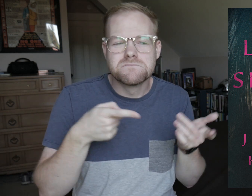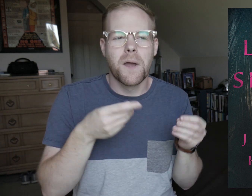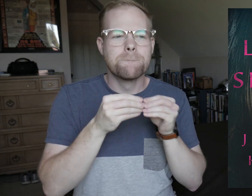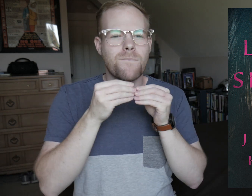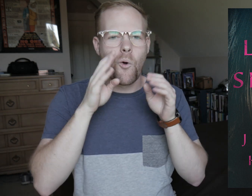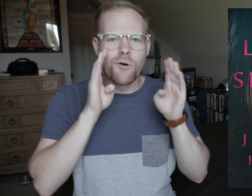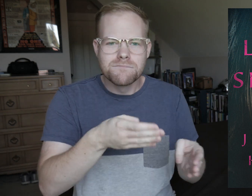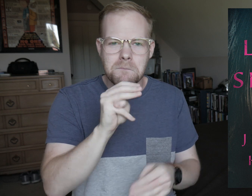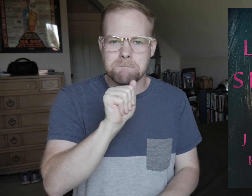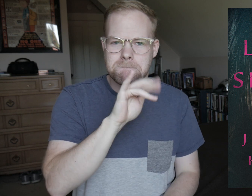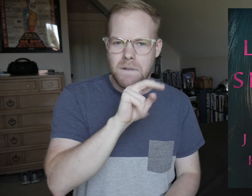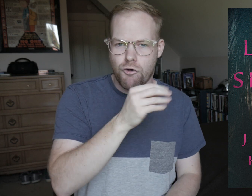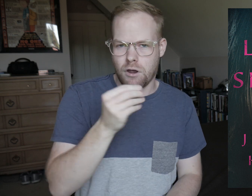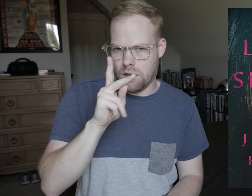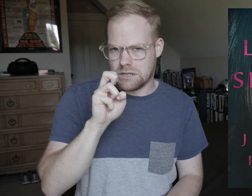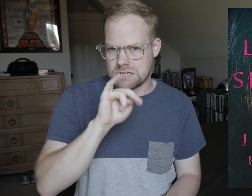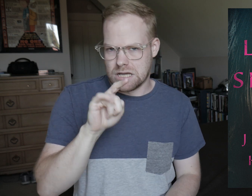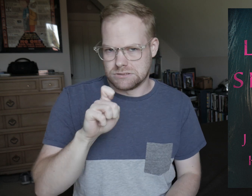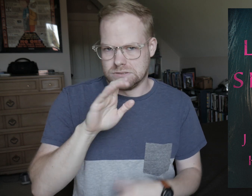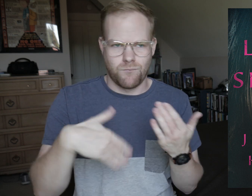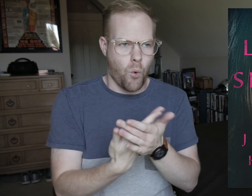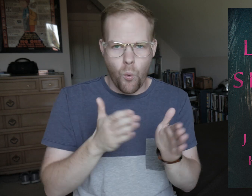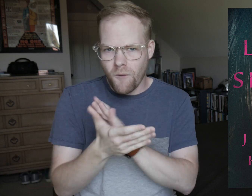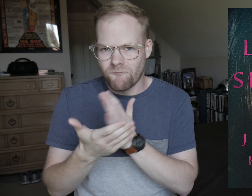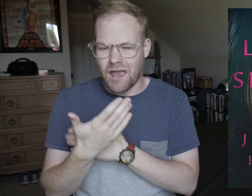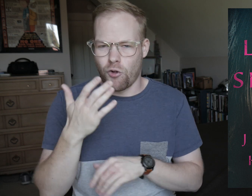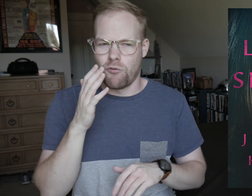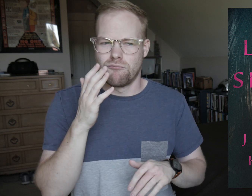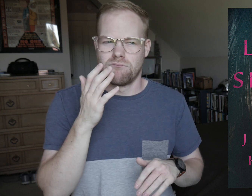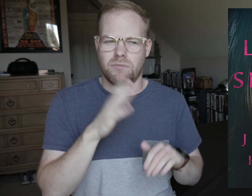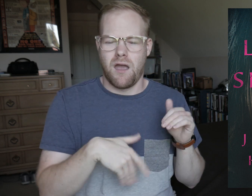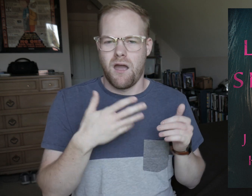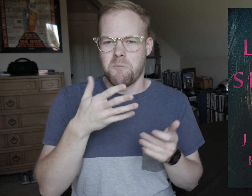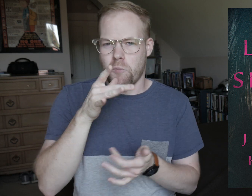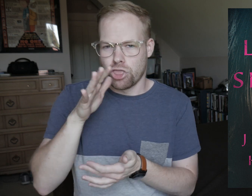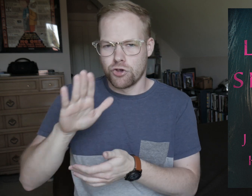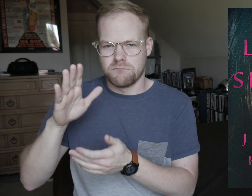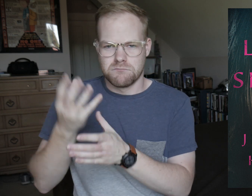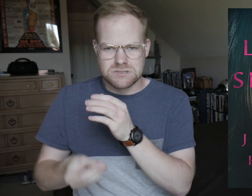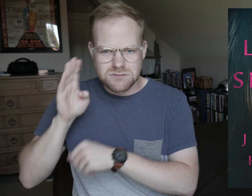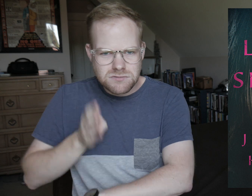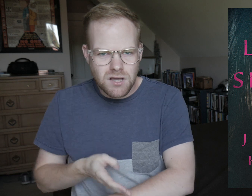This was more focused on Marin and Kenzie, the whole affair, rather than the mother and her missing son.